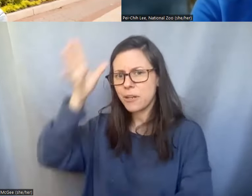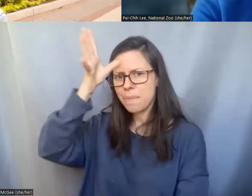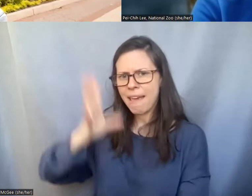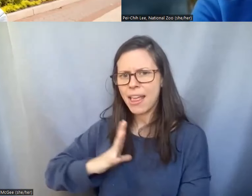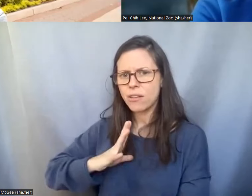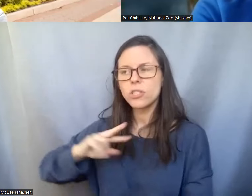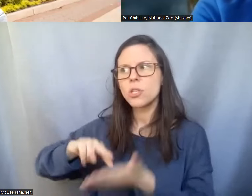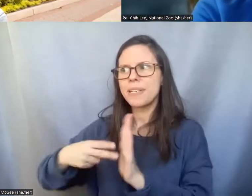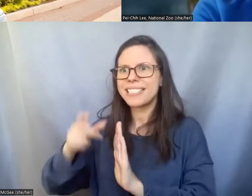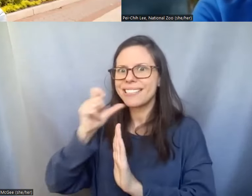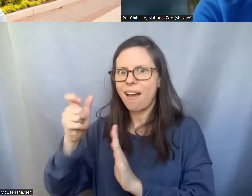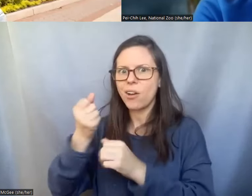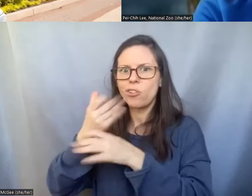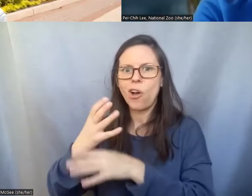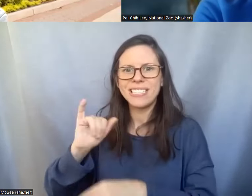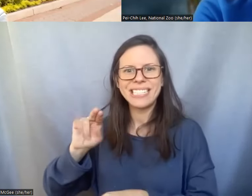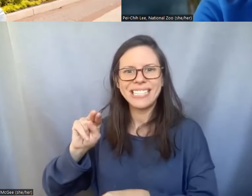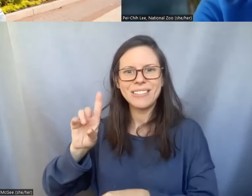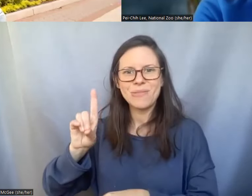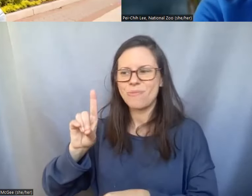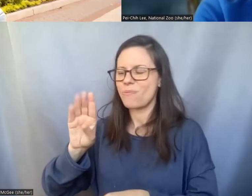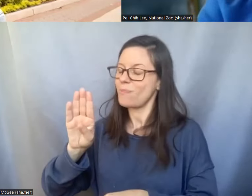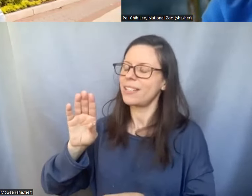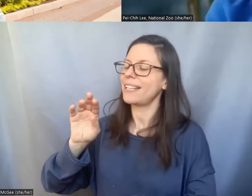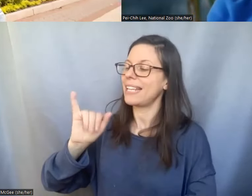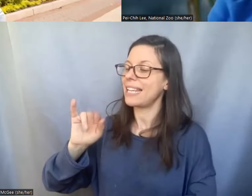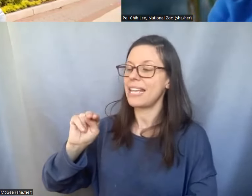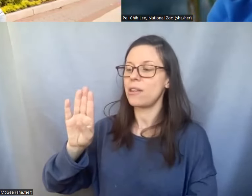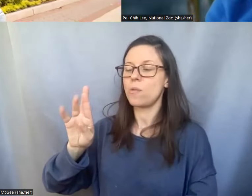inbreeding with only two females? Do we have enough samples in order to